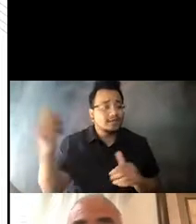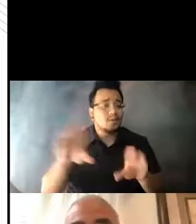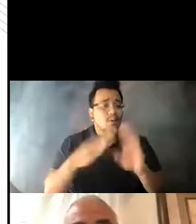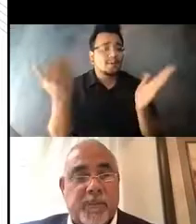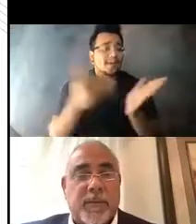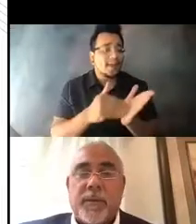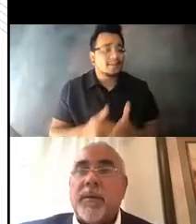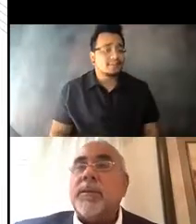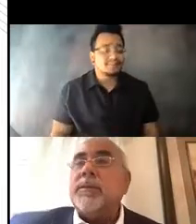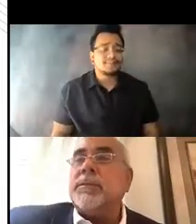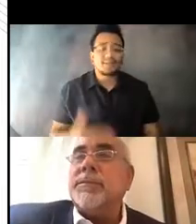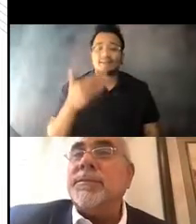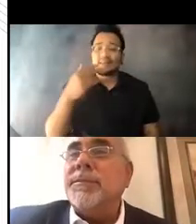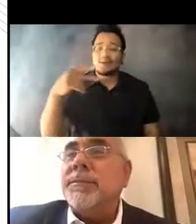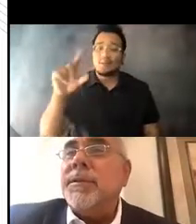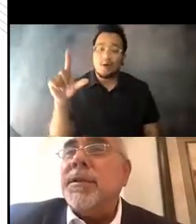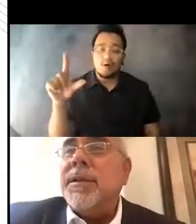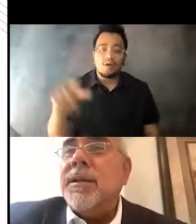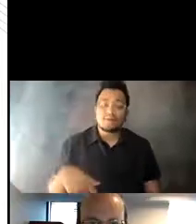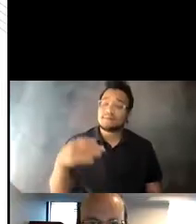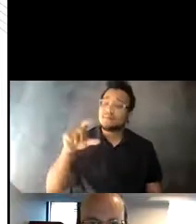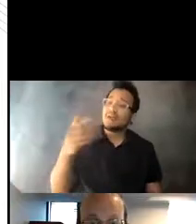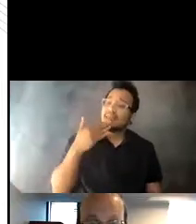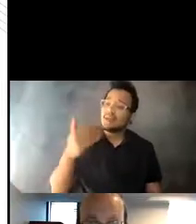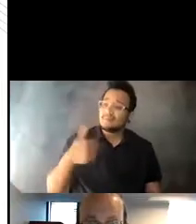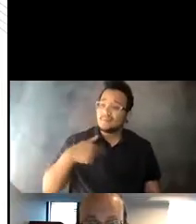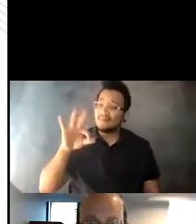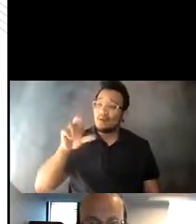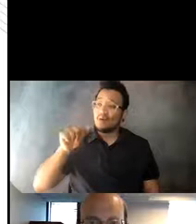14:40:32 As a Floridian, I'm very impressed with what Miami-Dade has been able to accomplish.